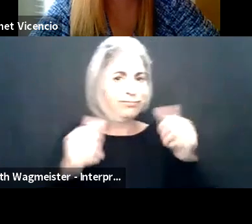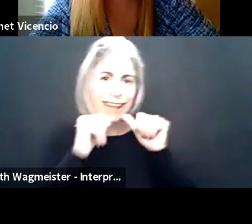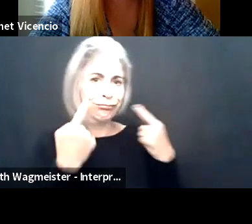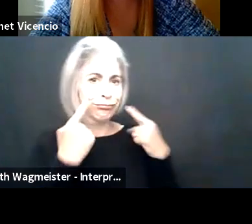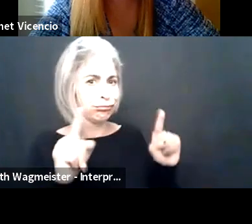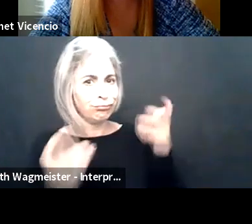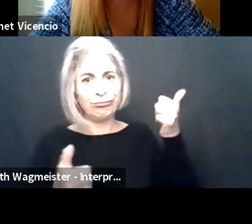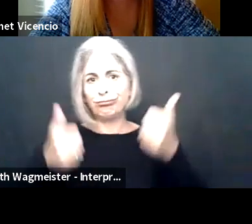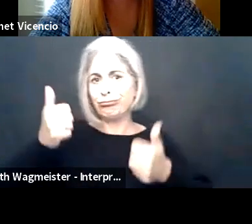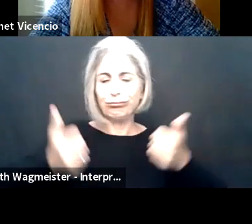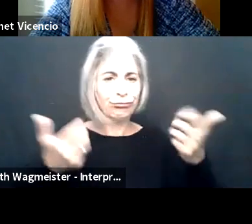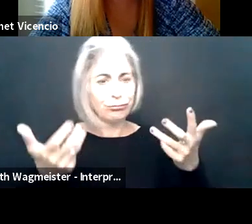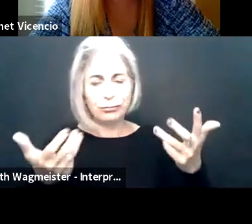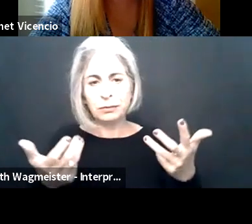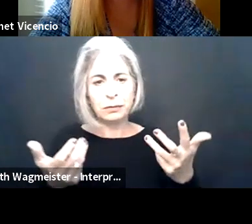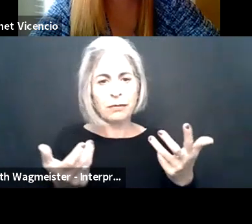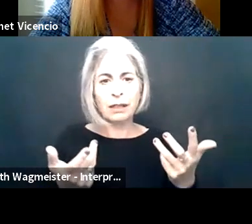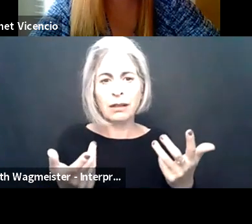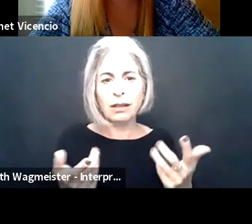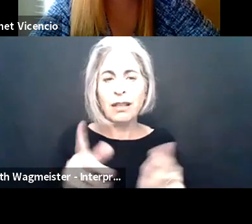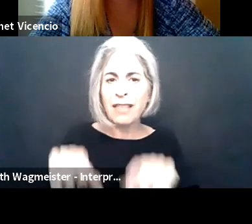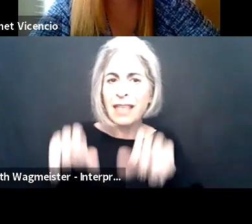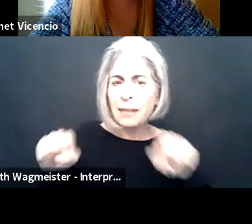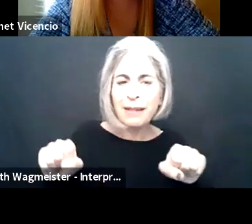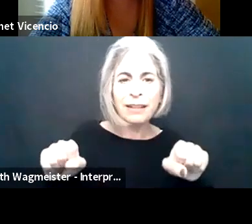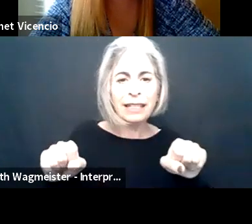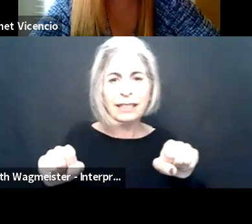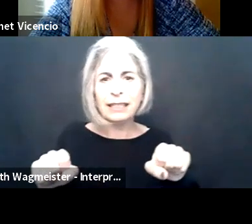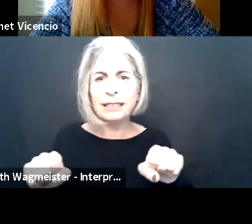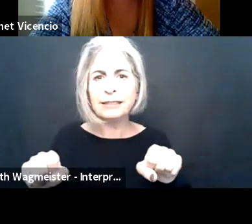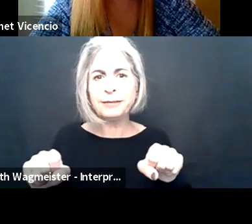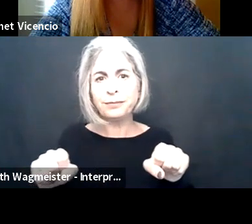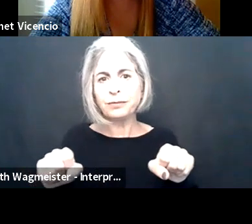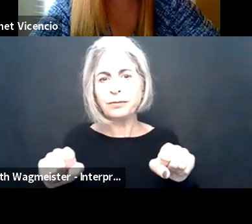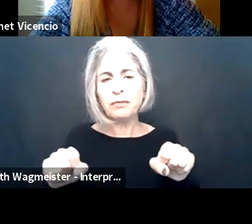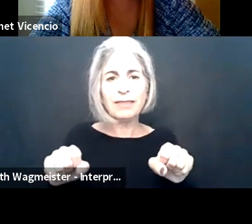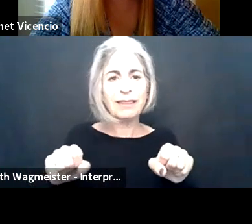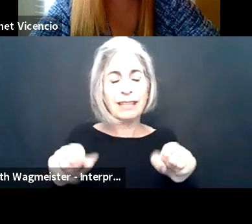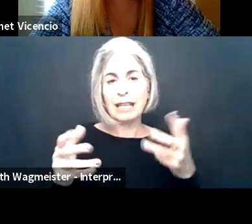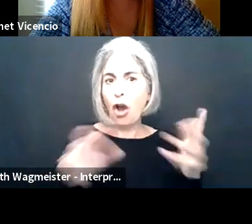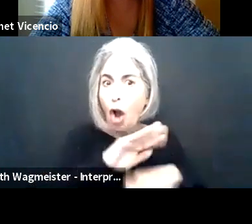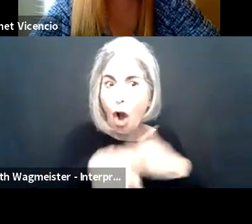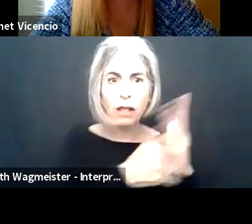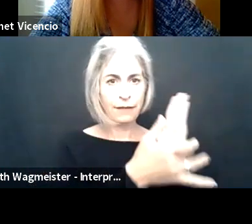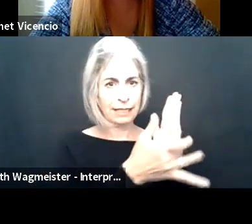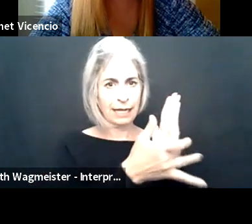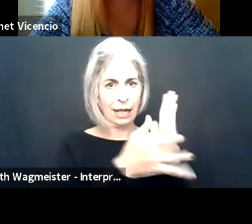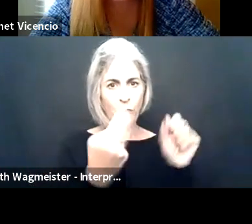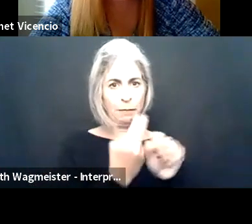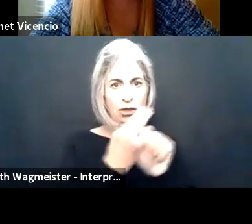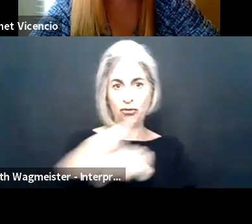hasn't worked. We need to better understand -- interoperability of all of the